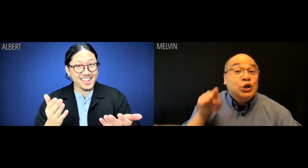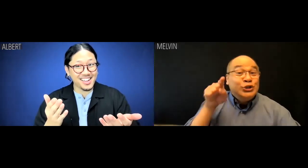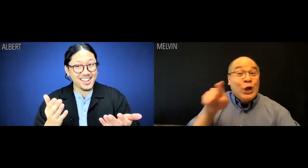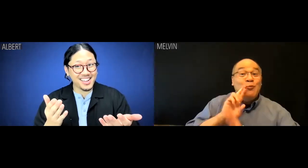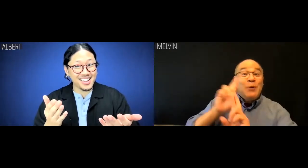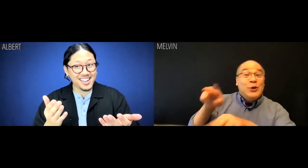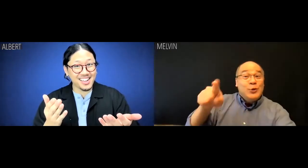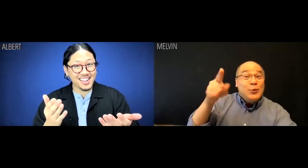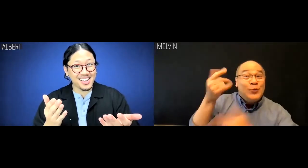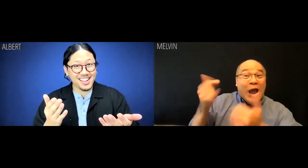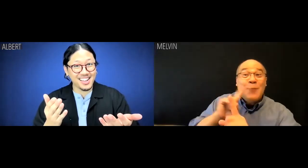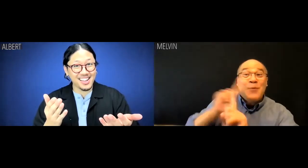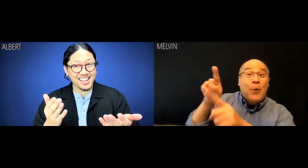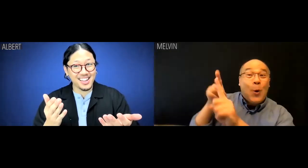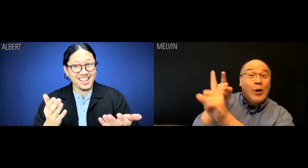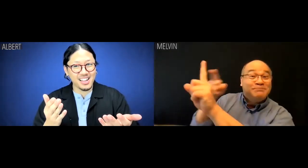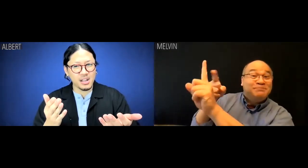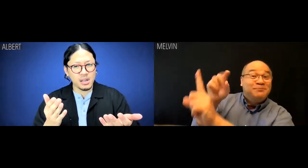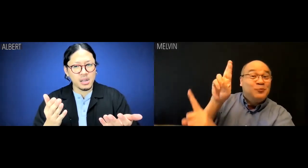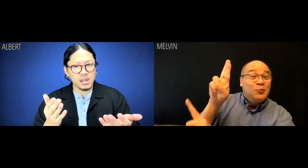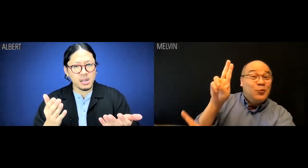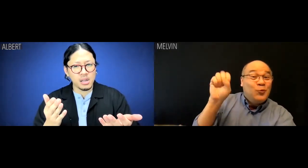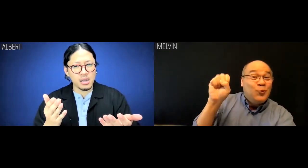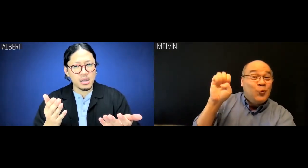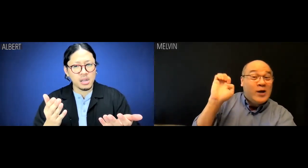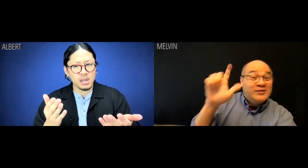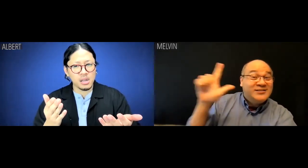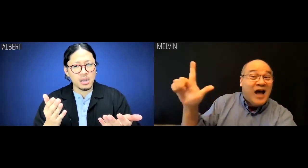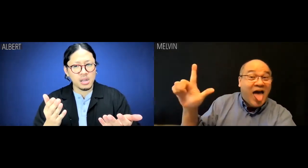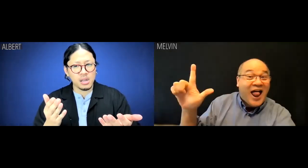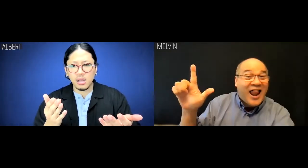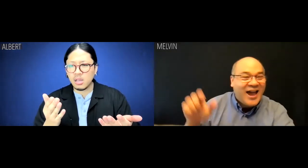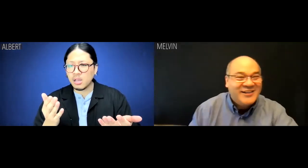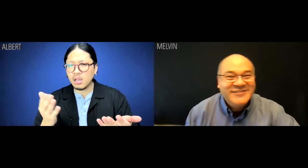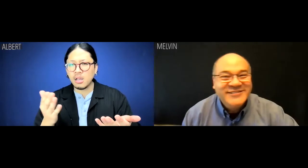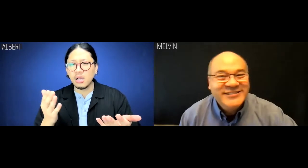Melvin: You will now be reporting to Russell.